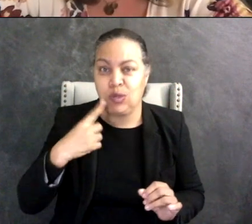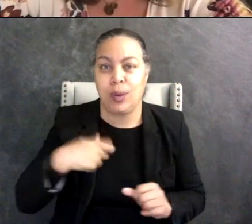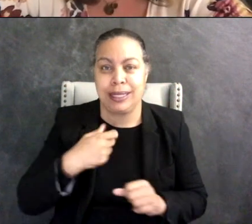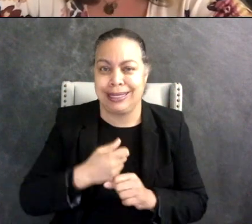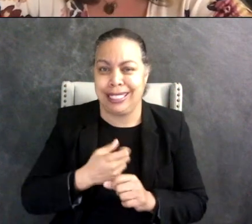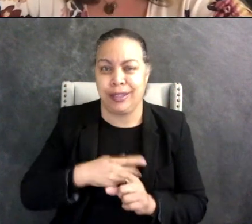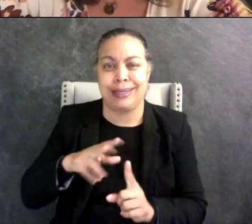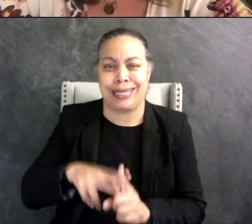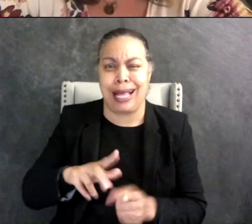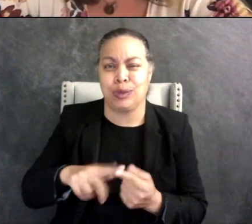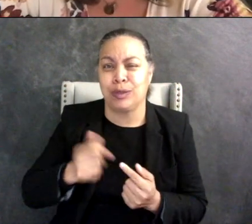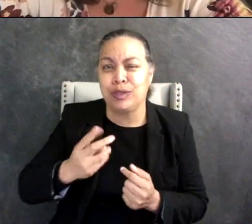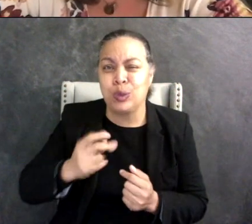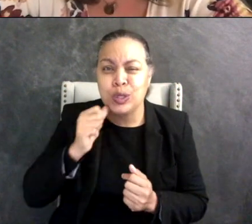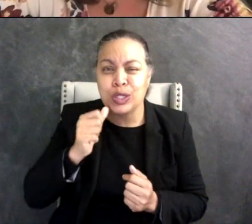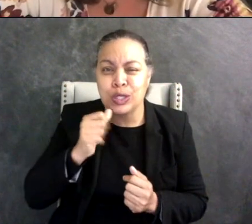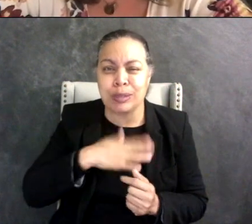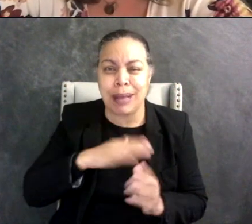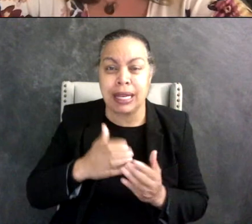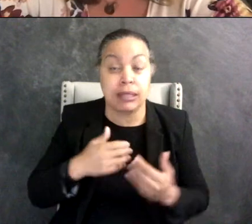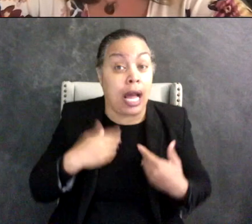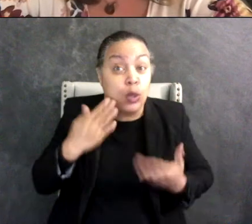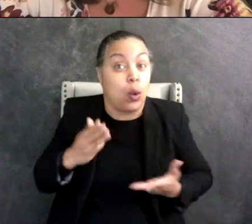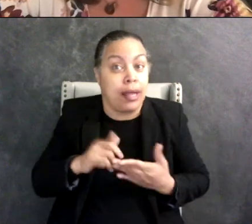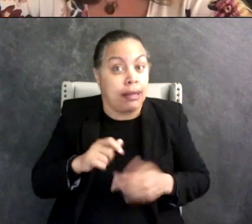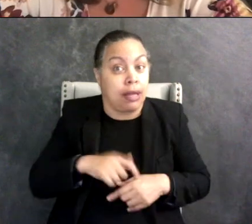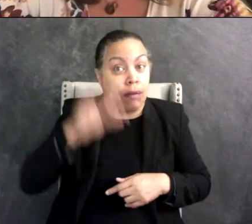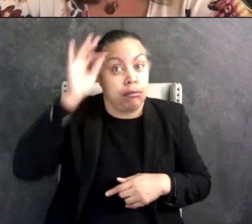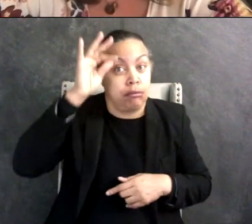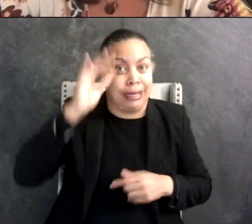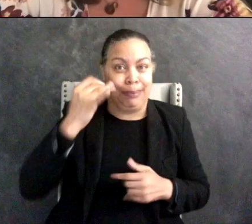in my class and what I didn't know at the time - it was years later I was in high school